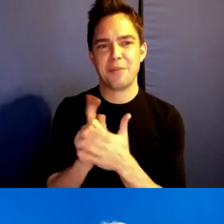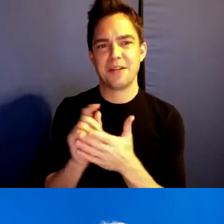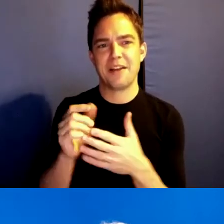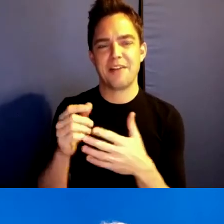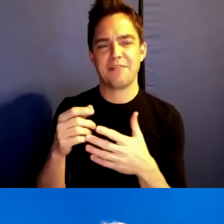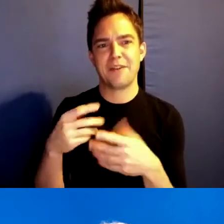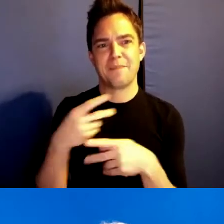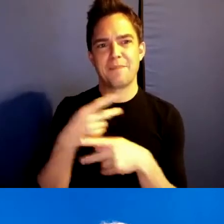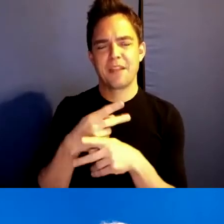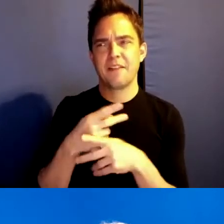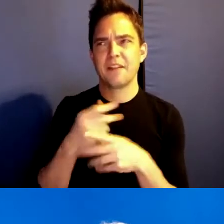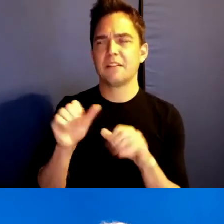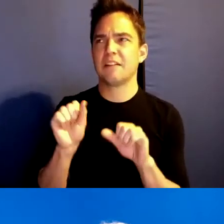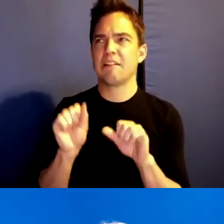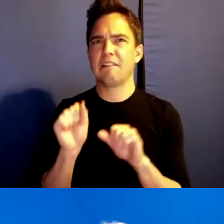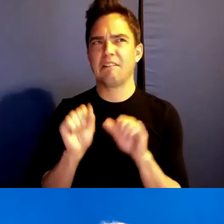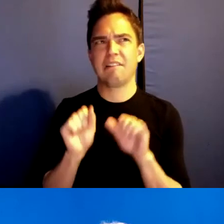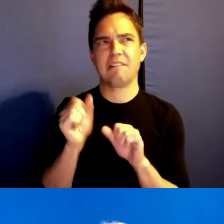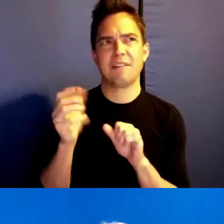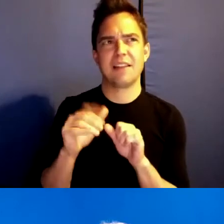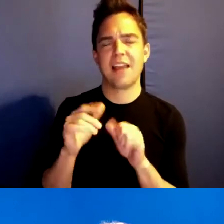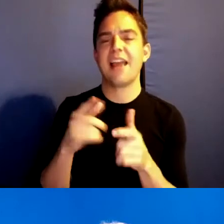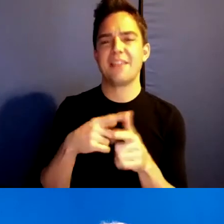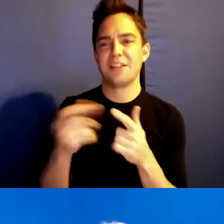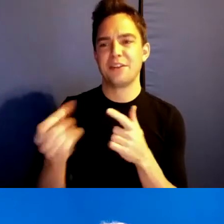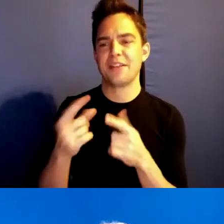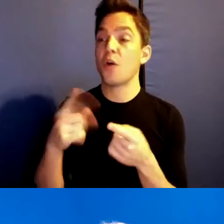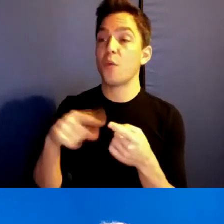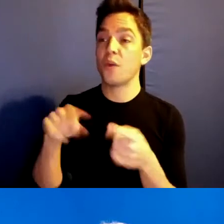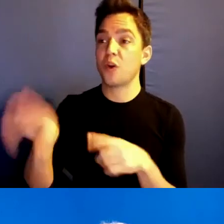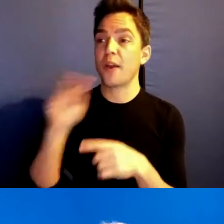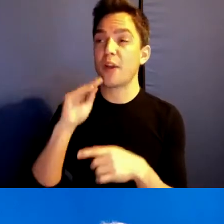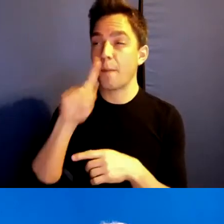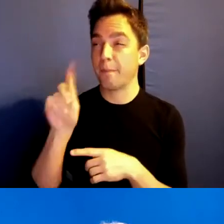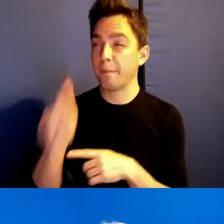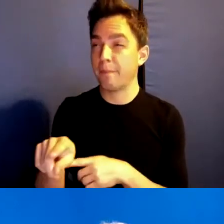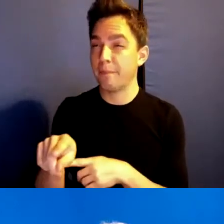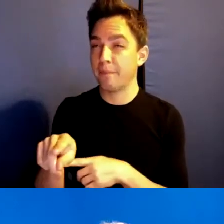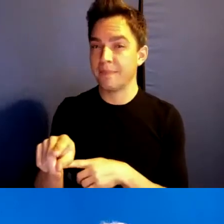Then you said, so when are you going home? When are you going to leave this place?